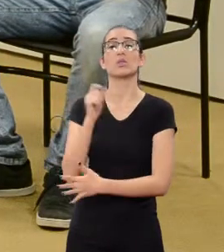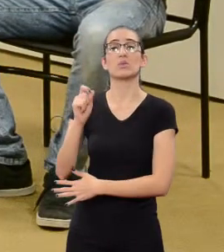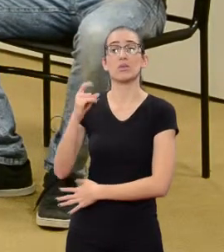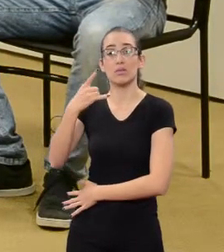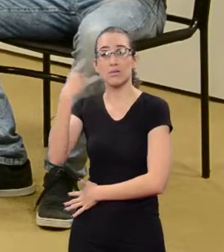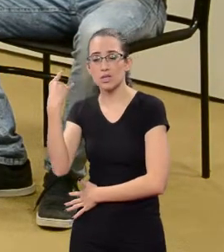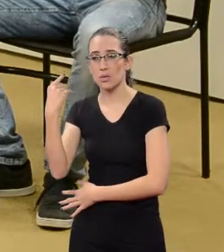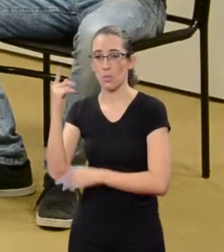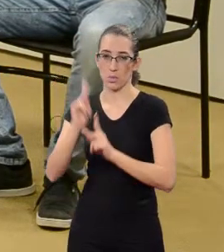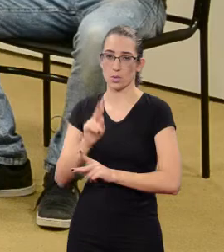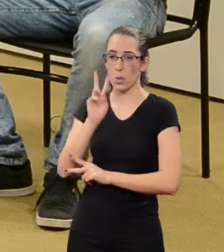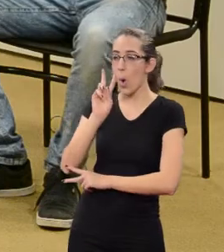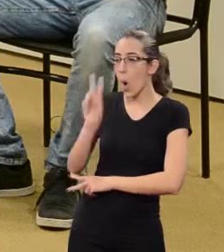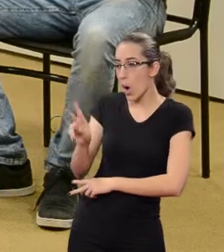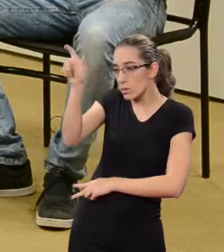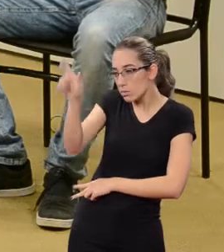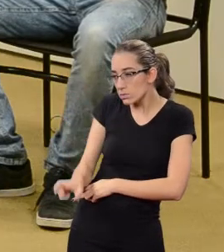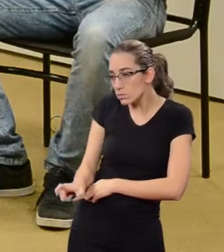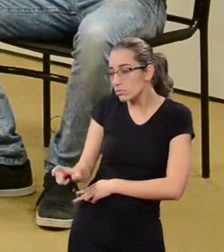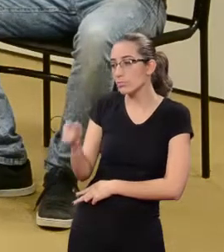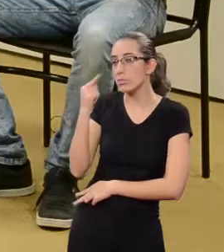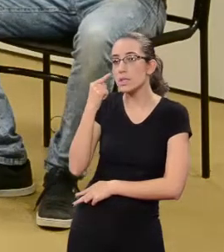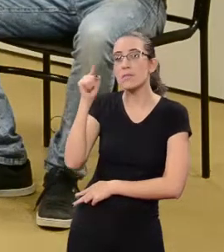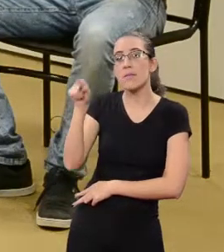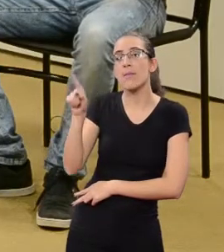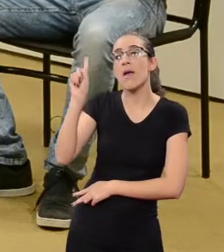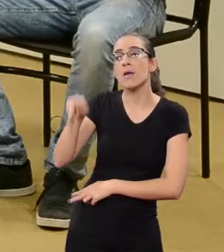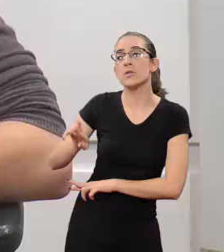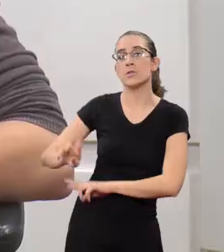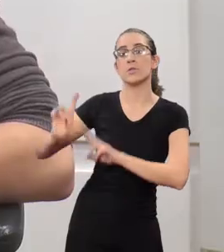People see a thief as someone different.